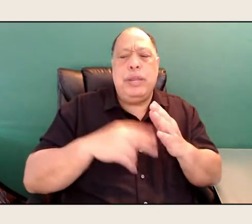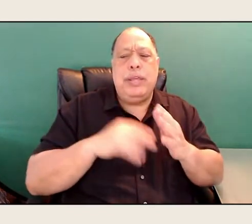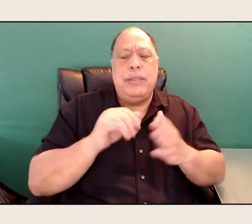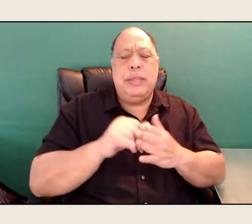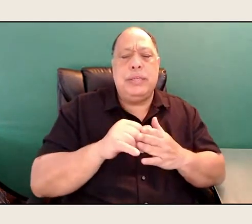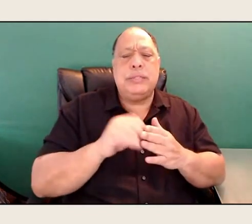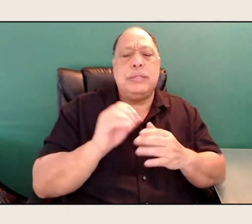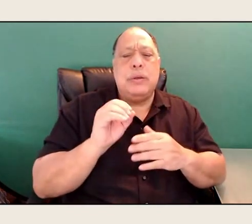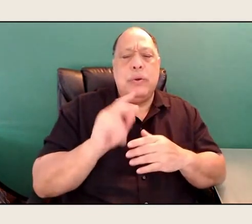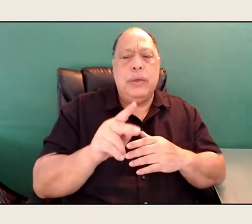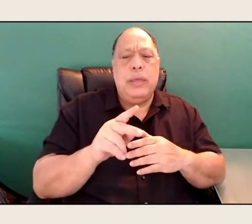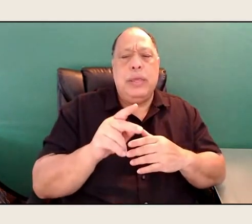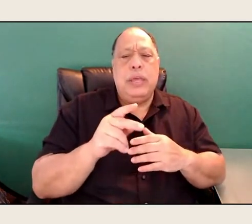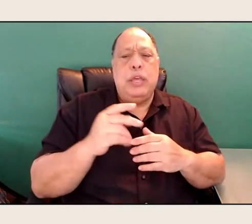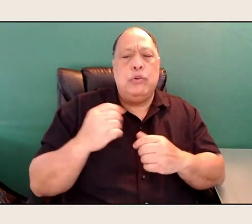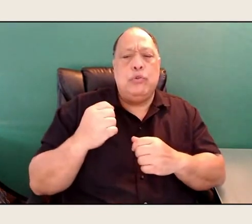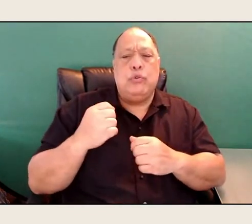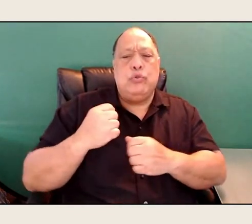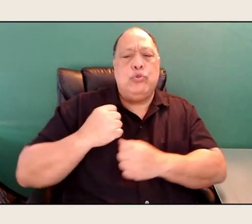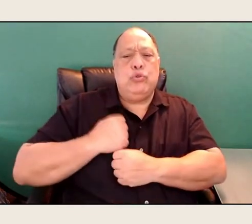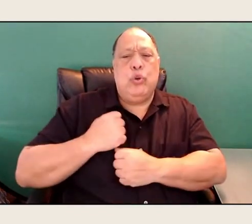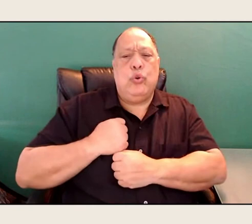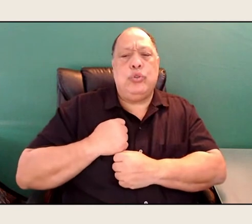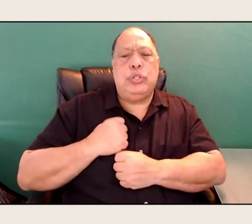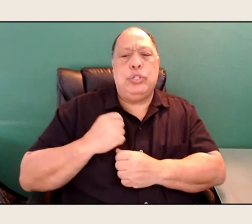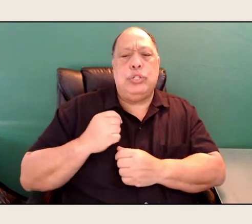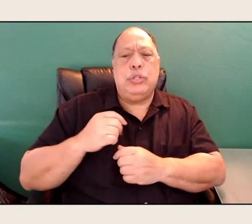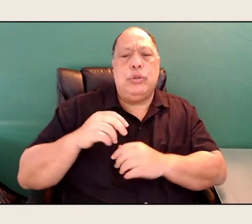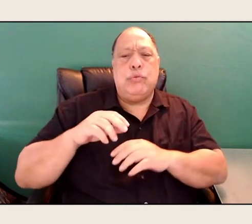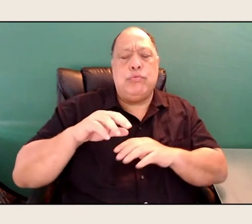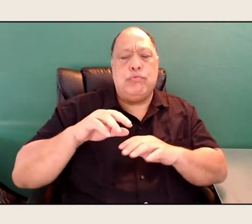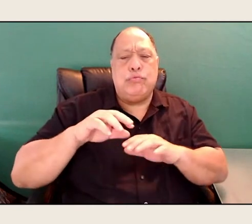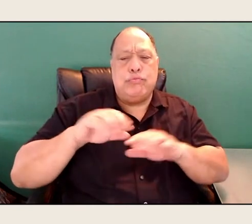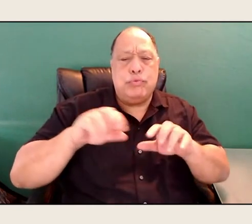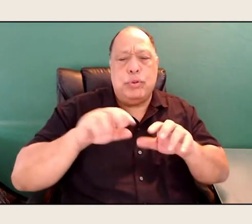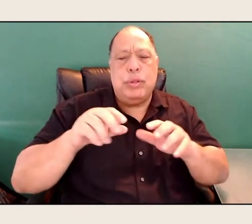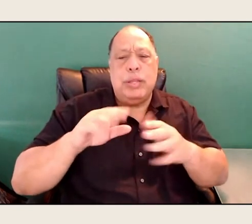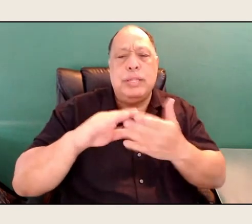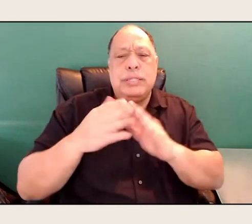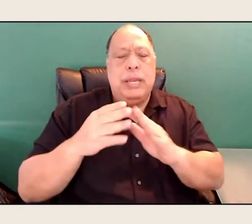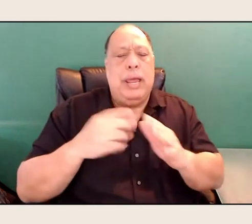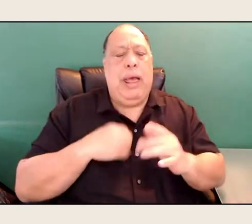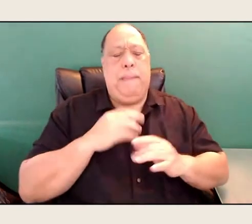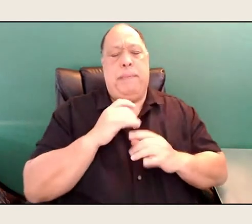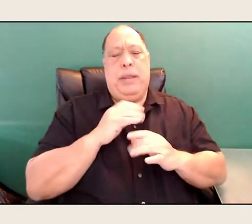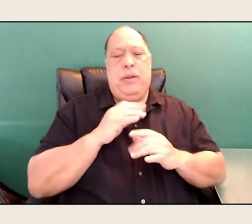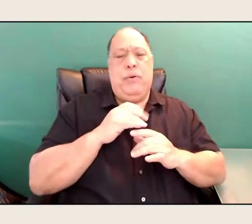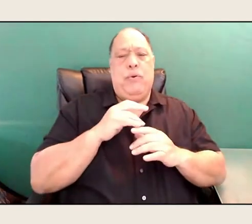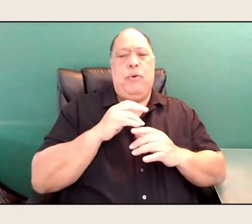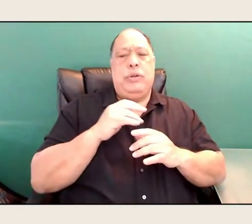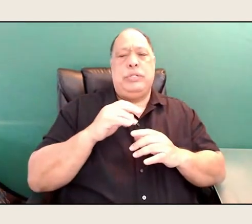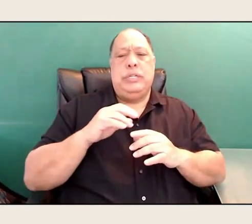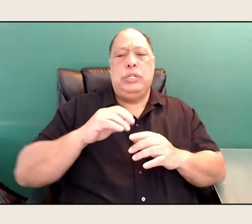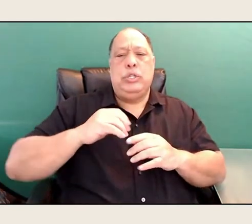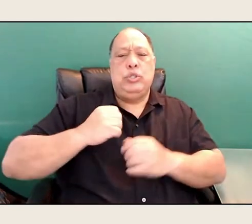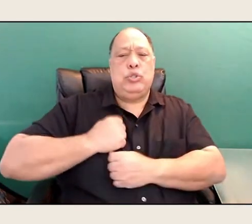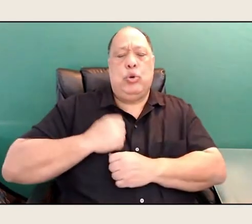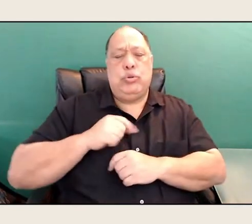Soldiers crawl the city. I always think of myself playing horn. I start getting, "Soldiers crawl the city, "the river, the town, the village,